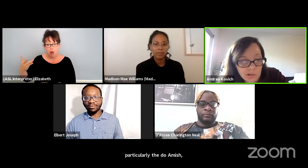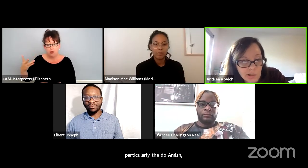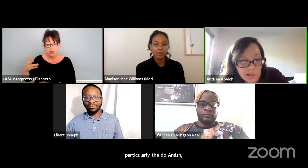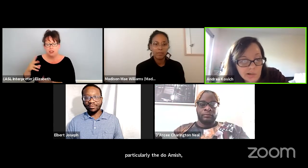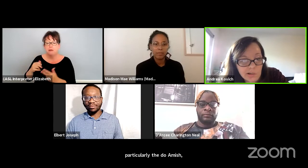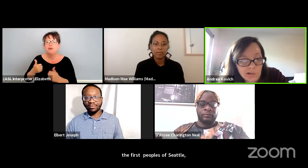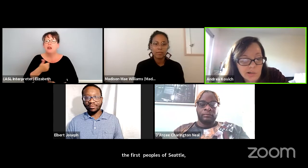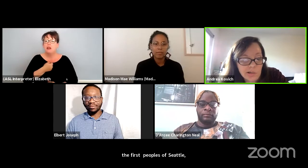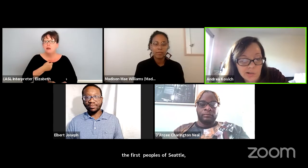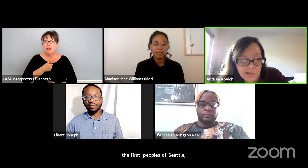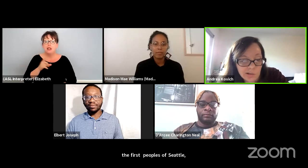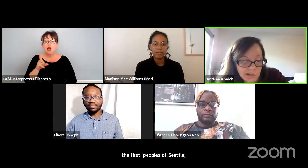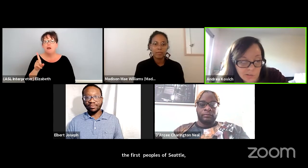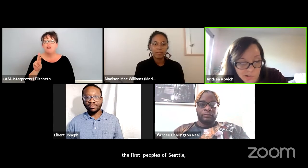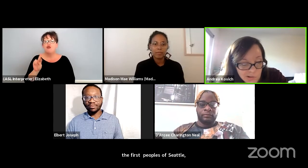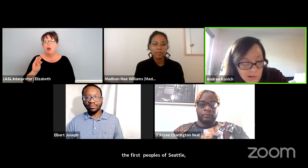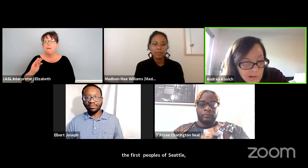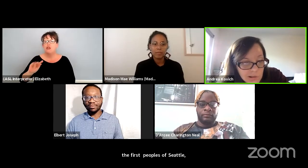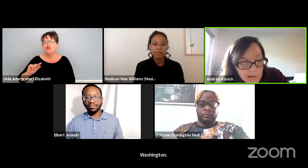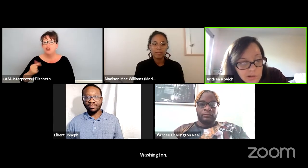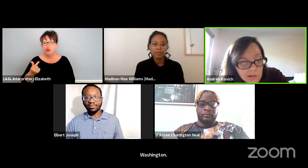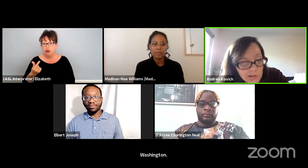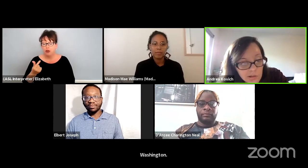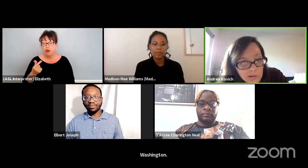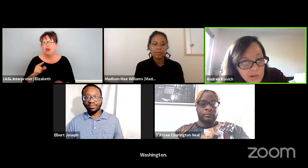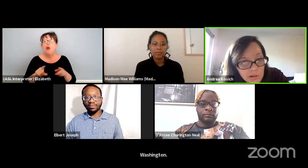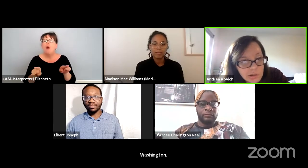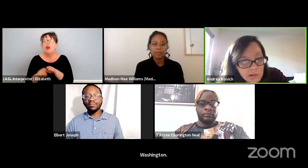and an Accessibility Consultant.